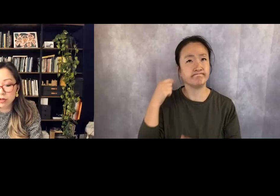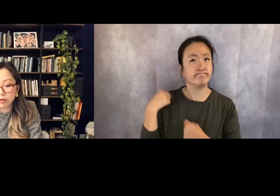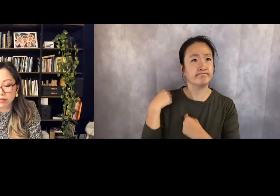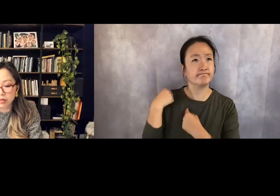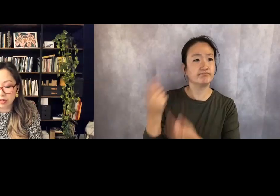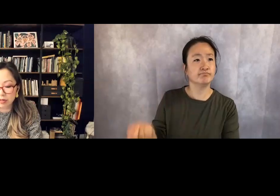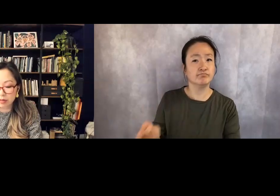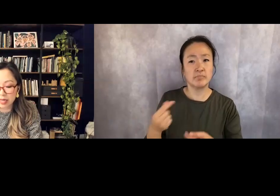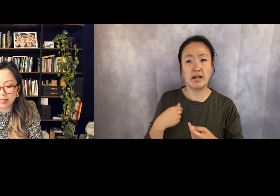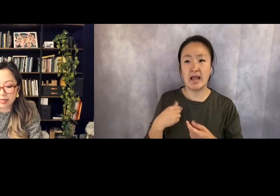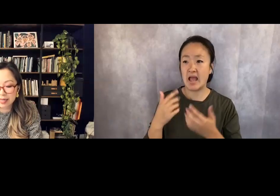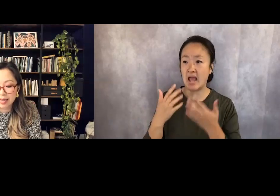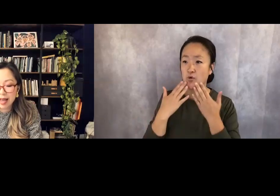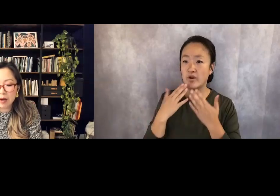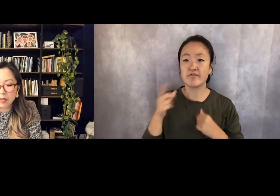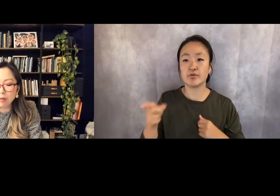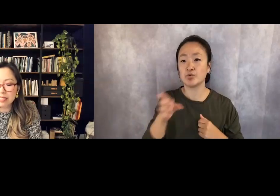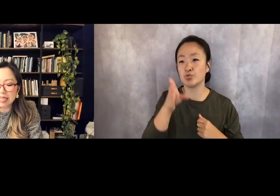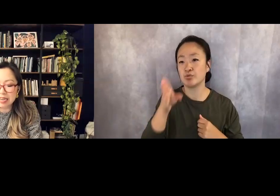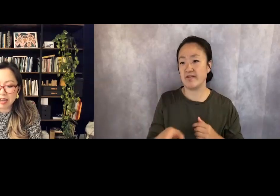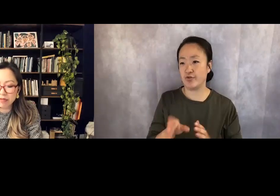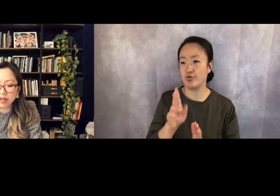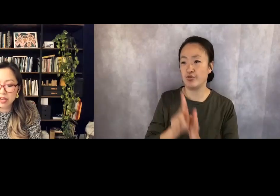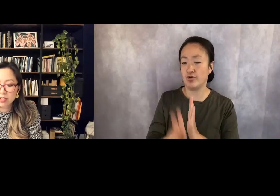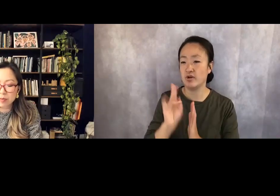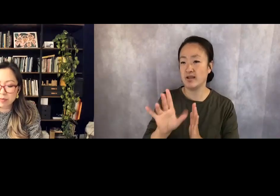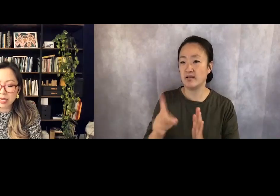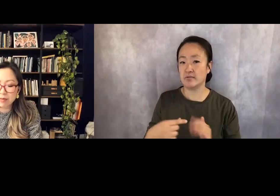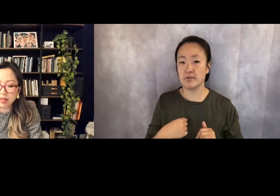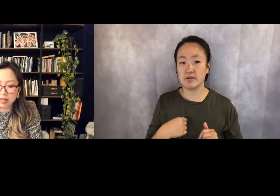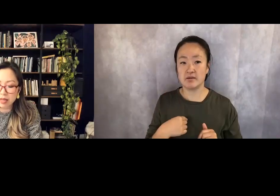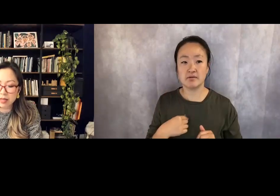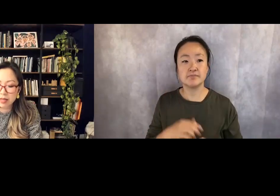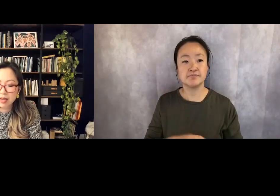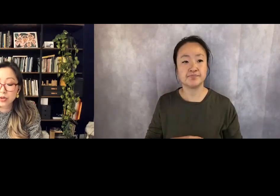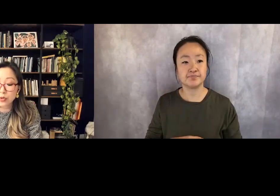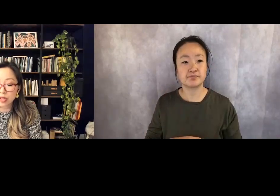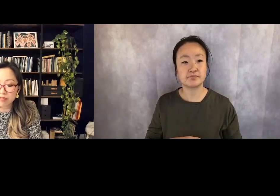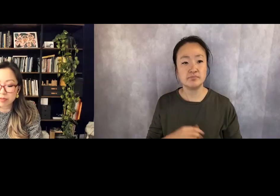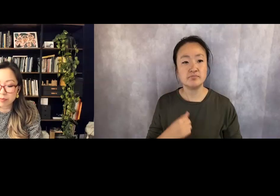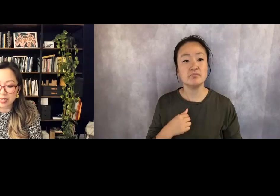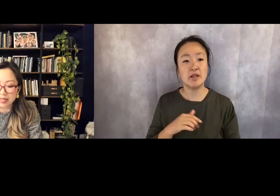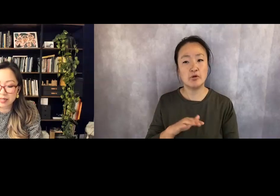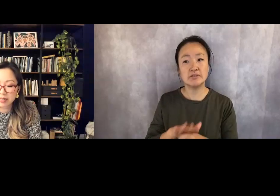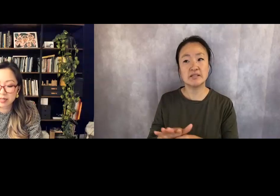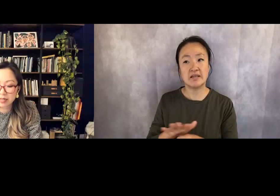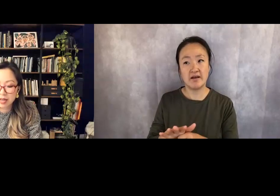you never killed me. How that was enough to make me think you loved me.